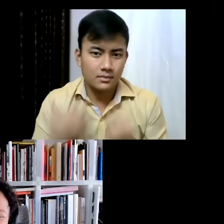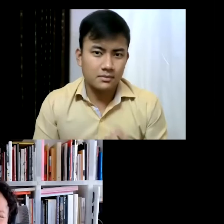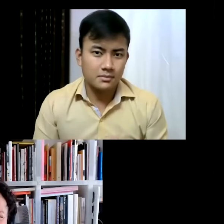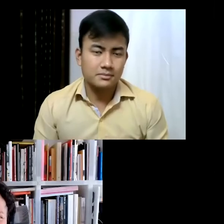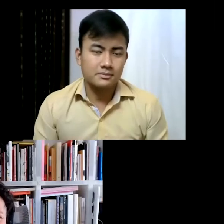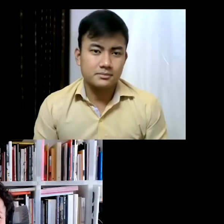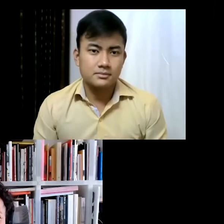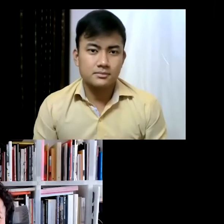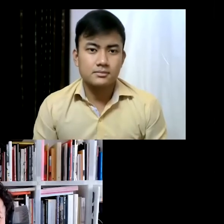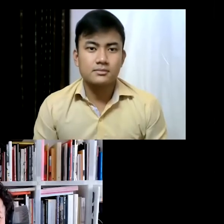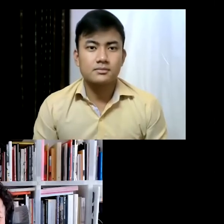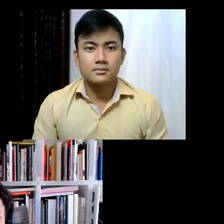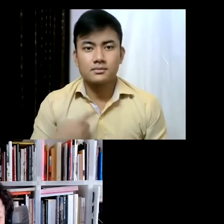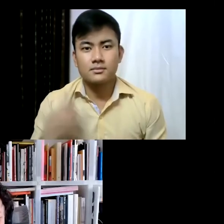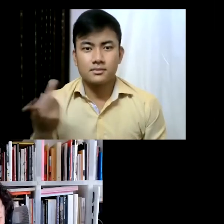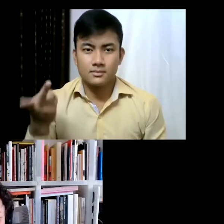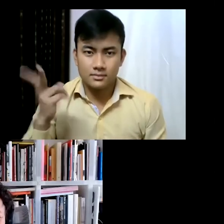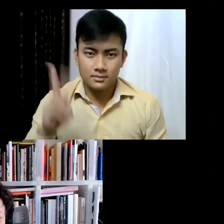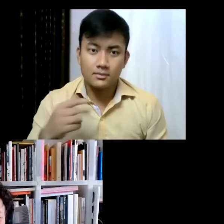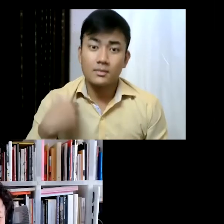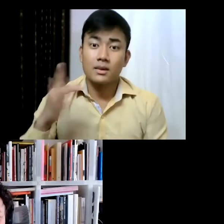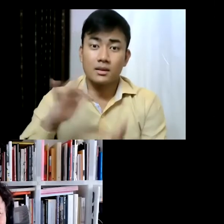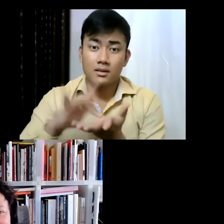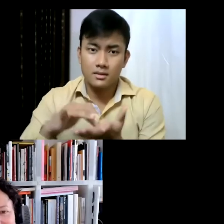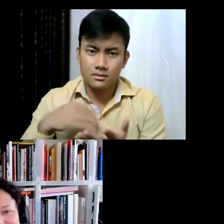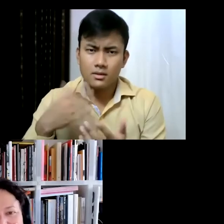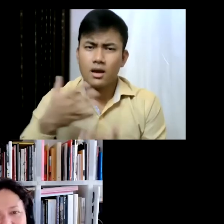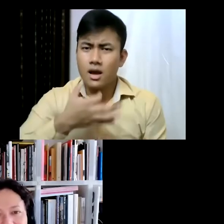okay, I'd like to come back to the idea of location- so in your interview with András